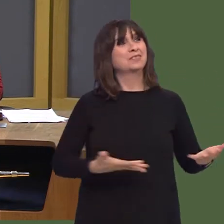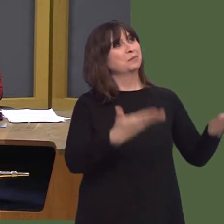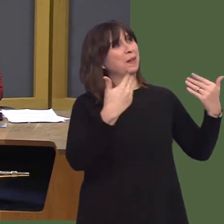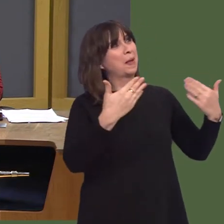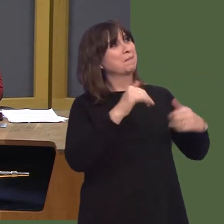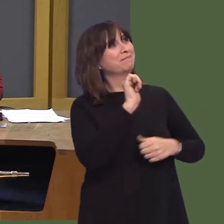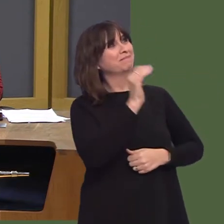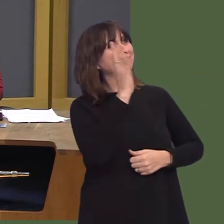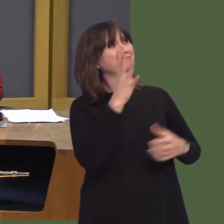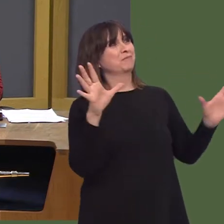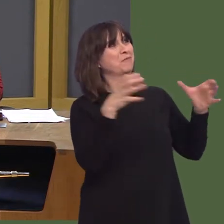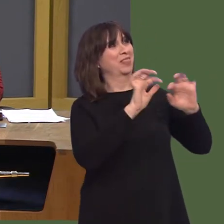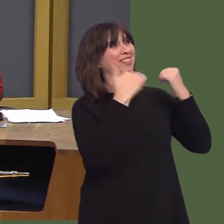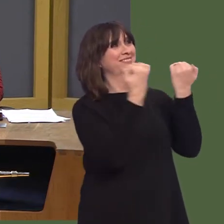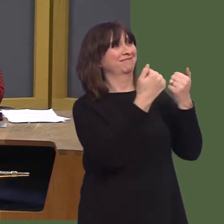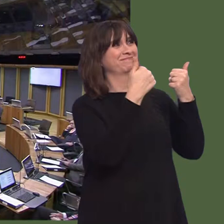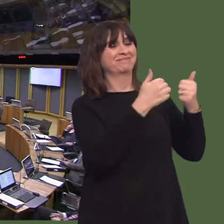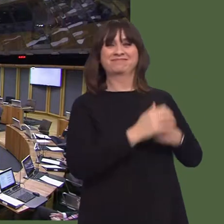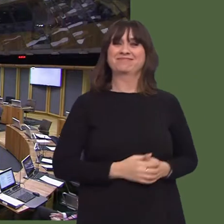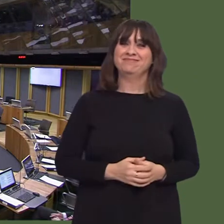last week, the Cabinet Secretary for Energy, Planning and Rural Affairs agreed to issue